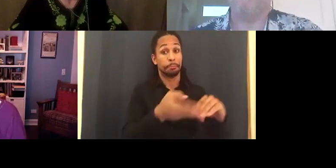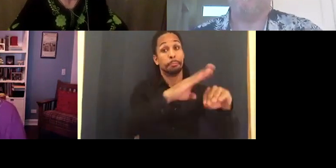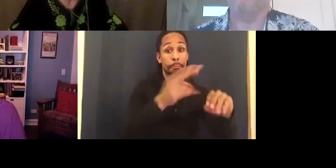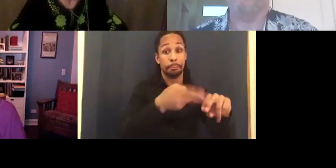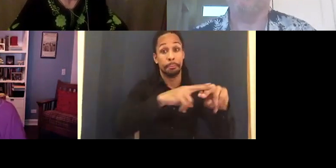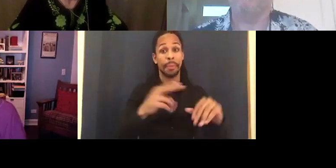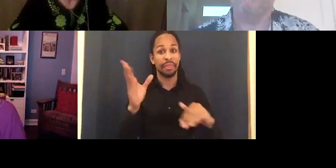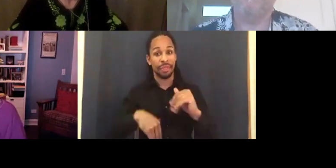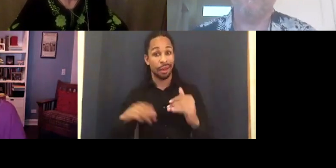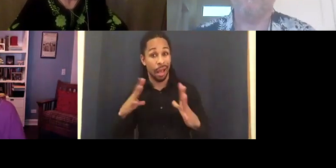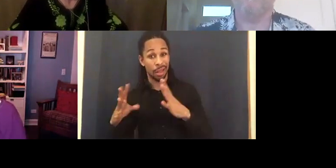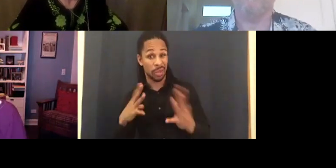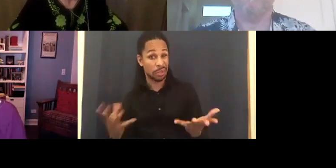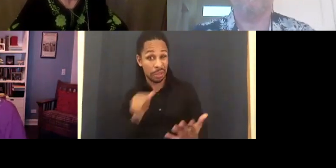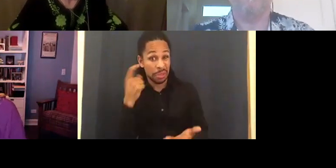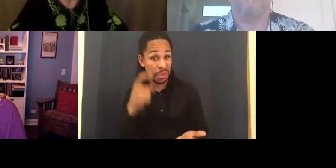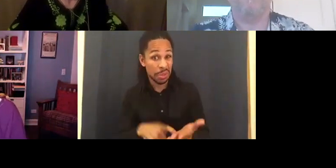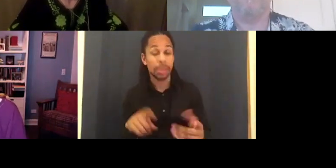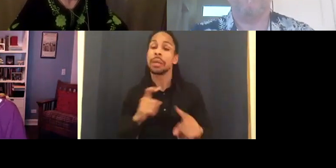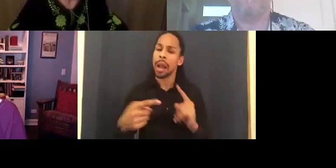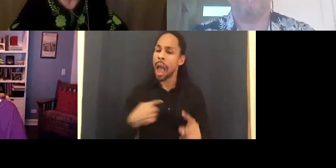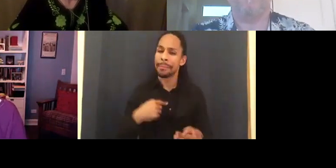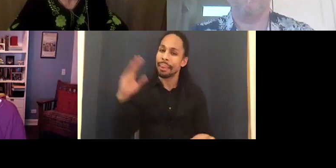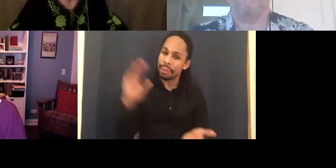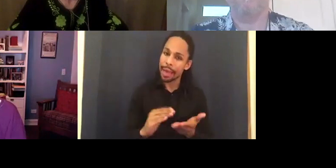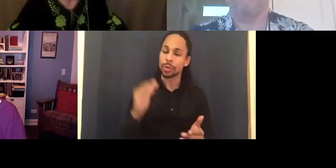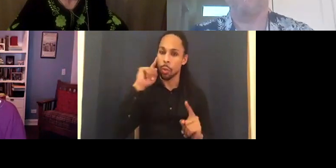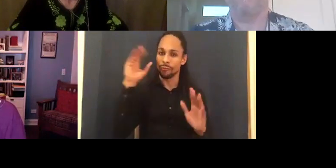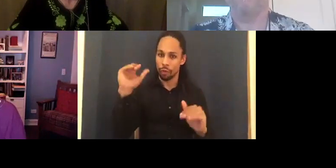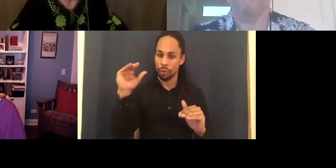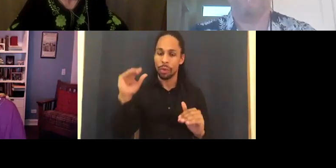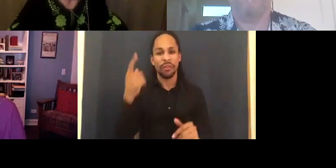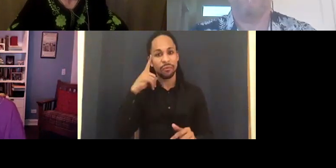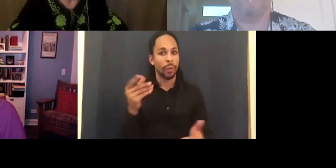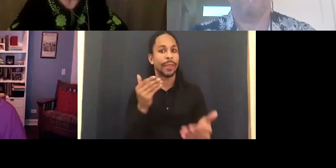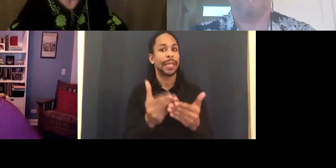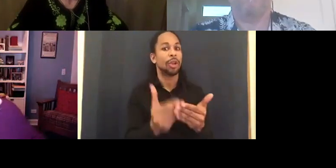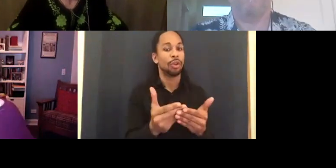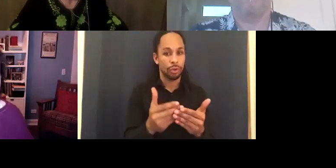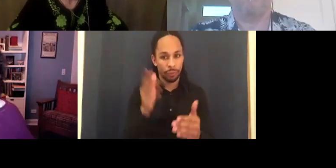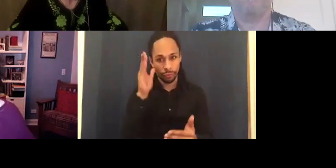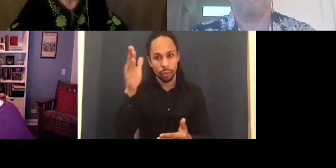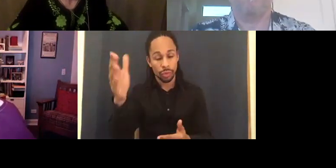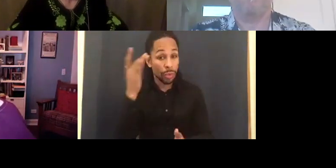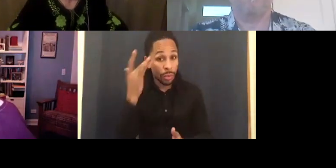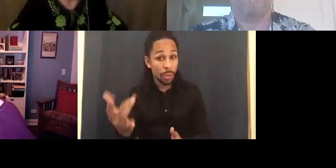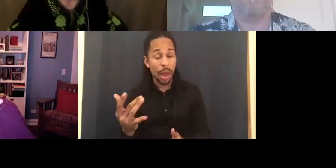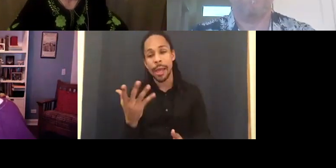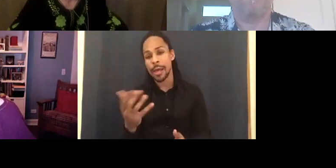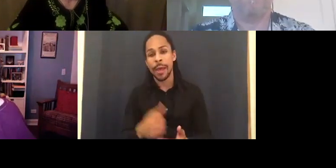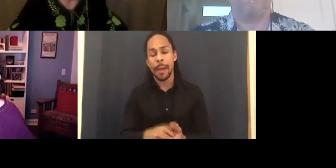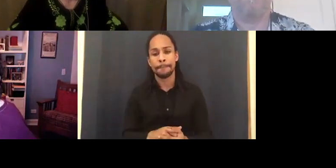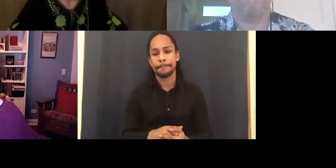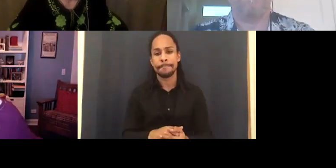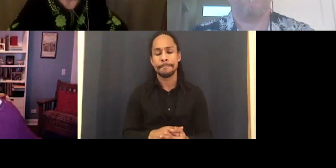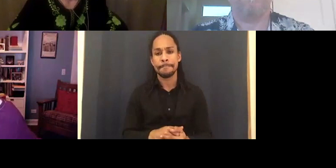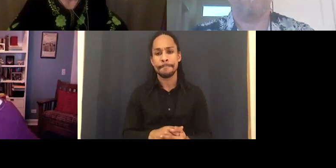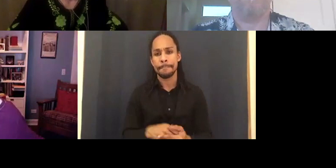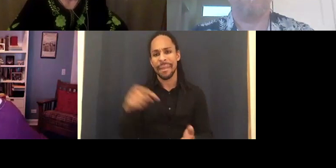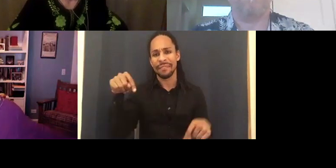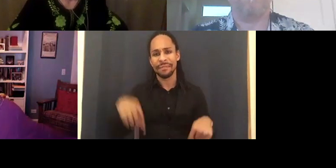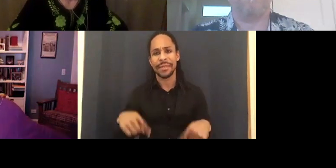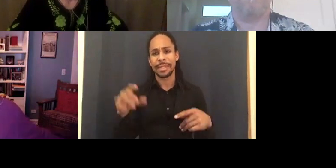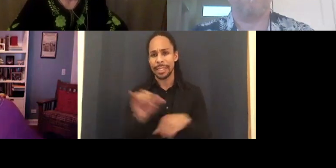I am less hopeful, at least for the near future, because this industry is another.